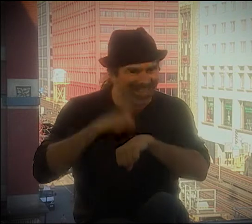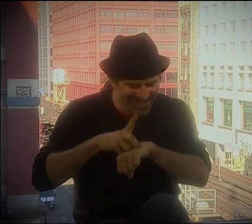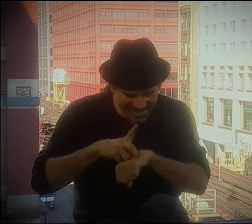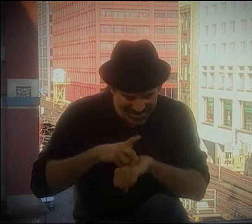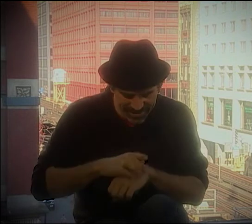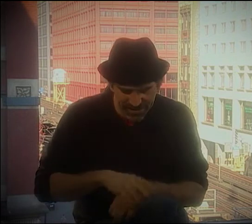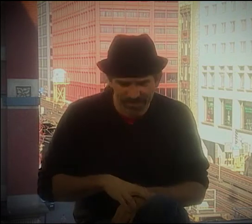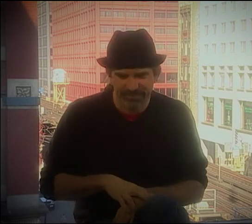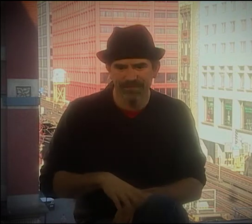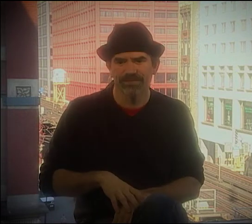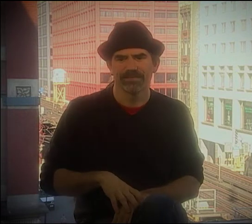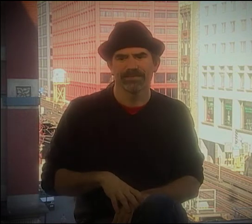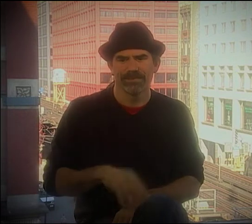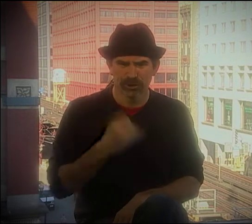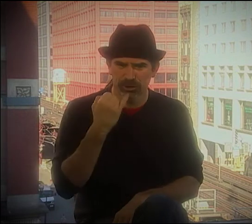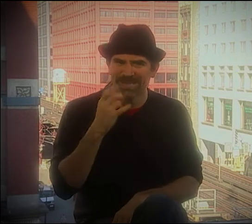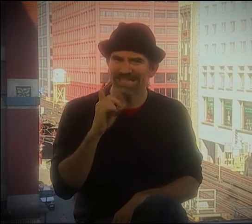OH, BOB BARRETT.